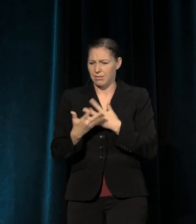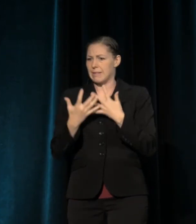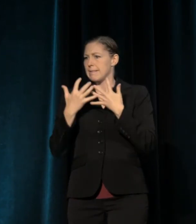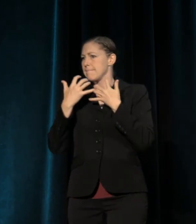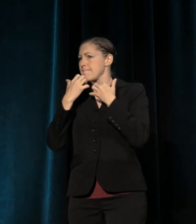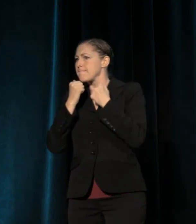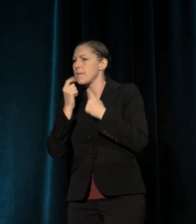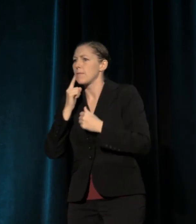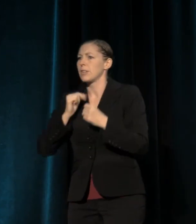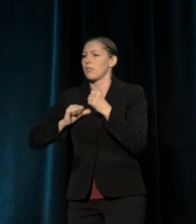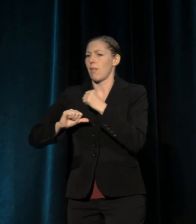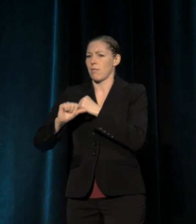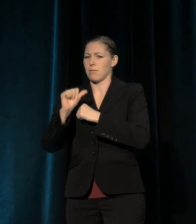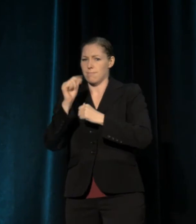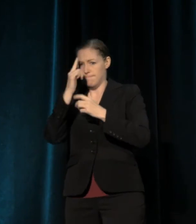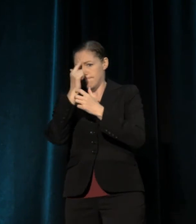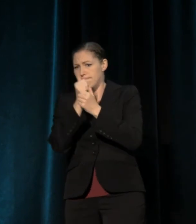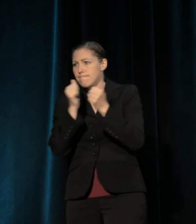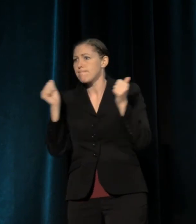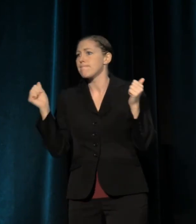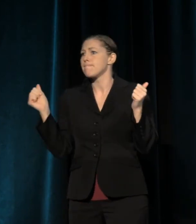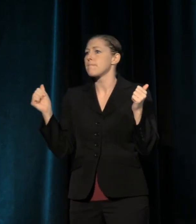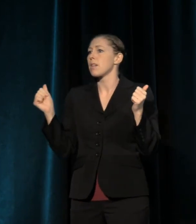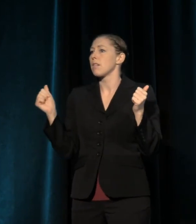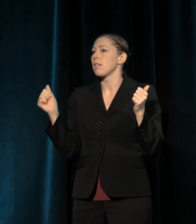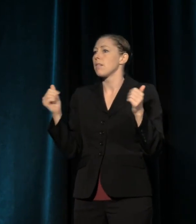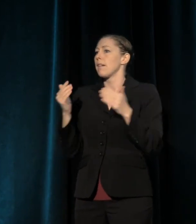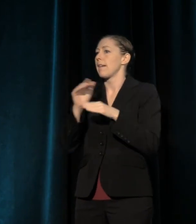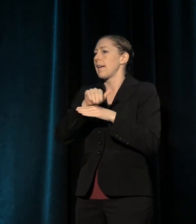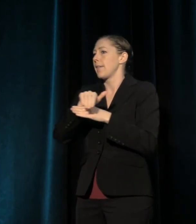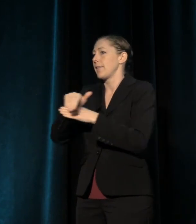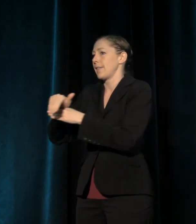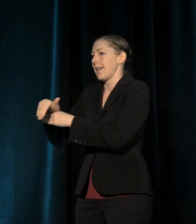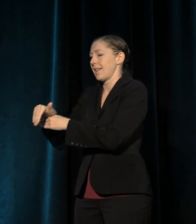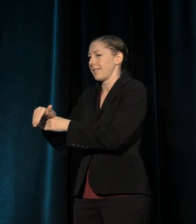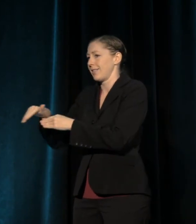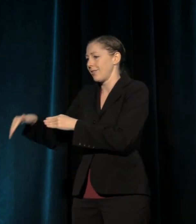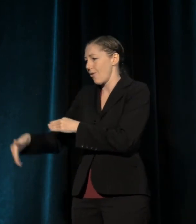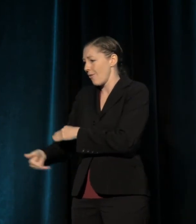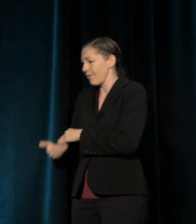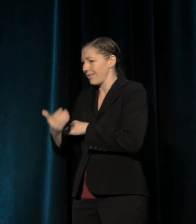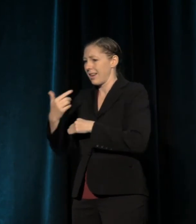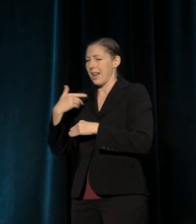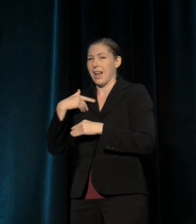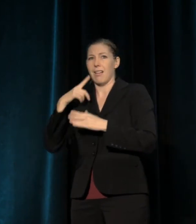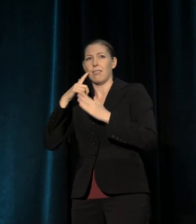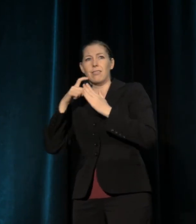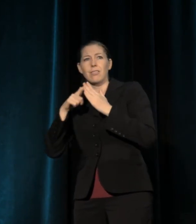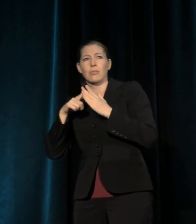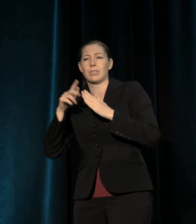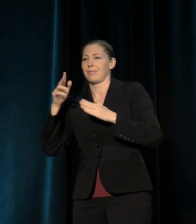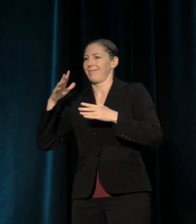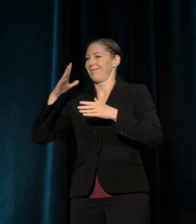and each night, I went to sleep with the sounds, the shouts, the hollers of the resistance